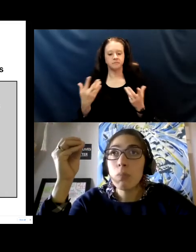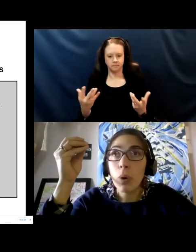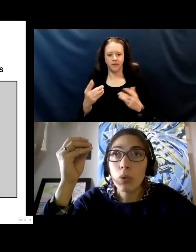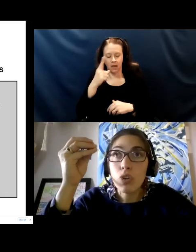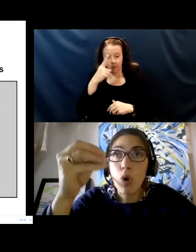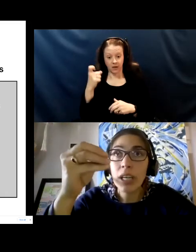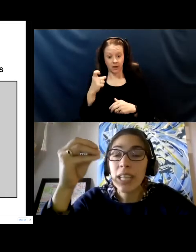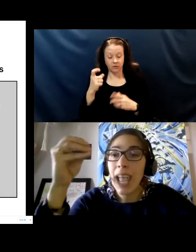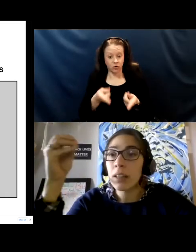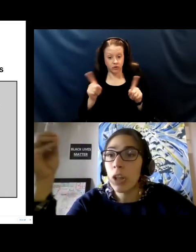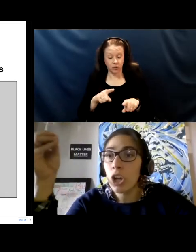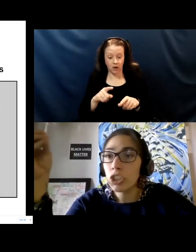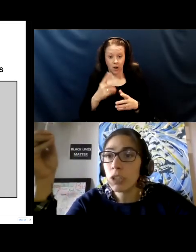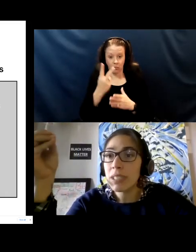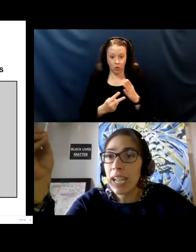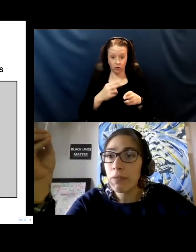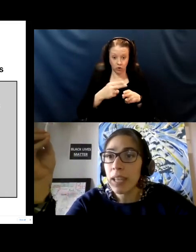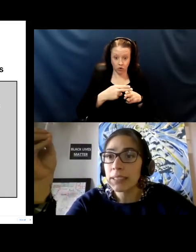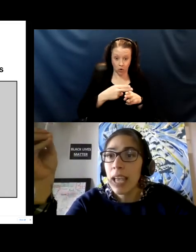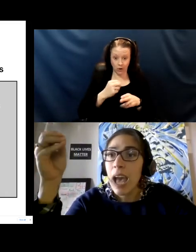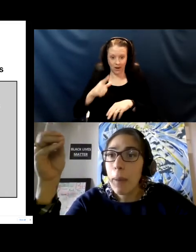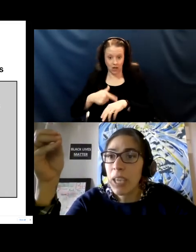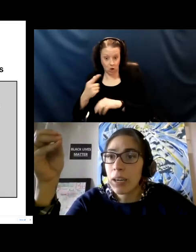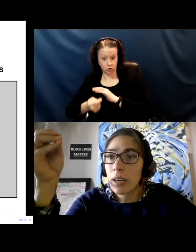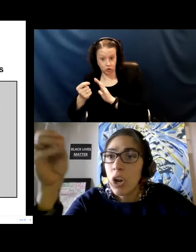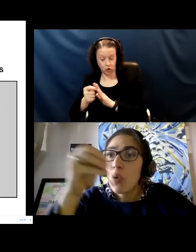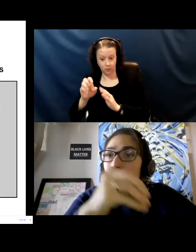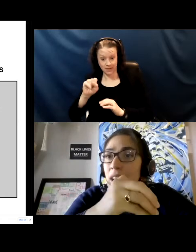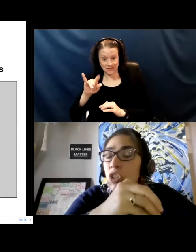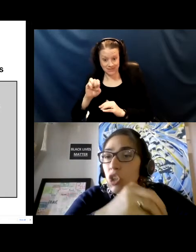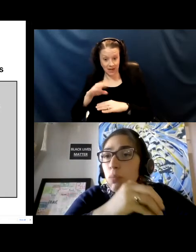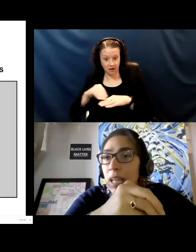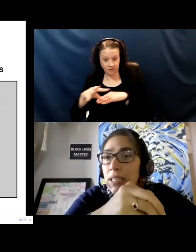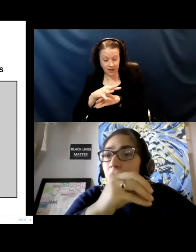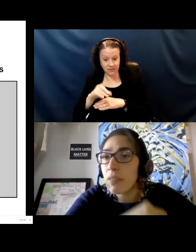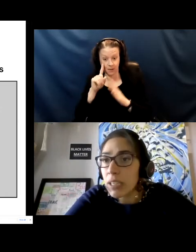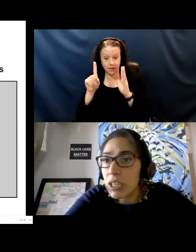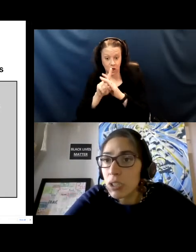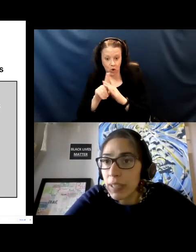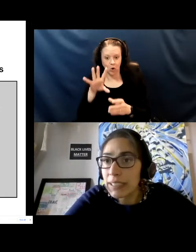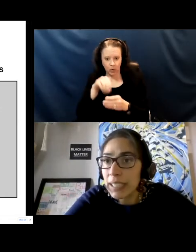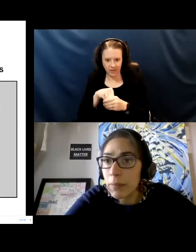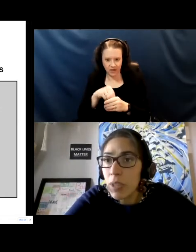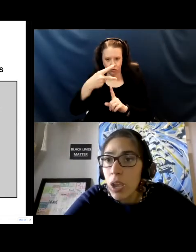both short and long-term side effects appear within two months of an initial vaccine.